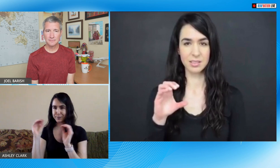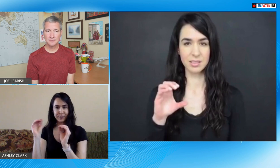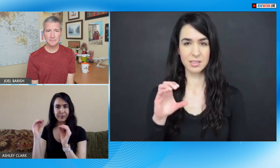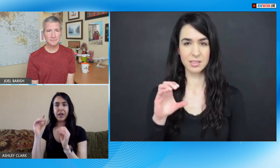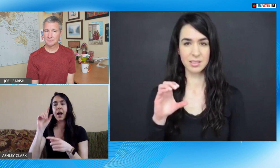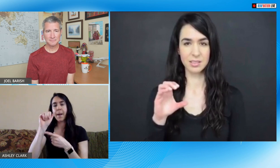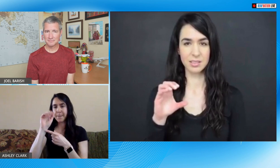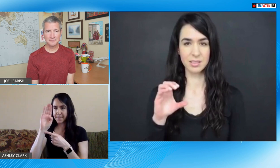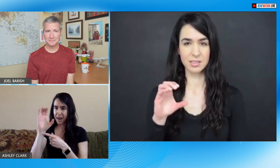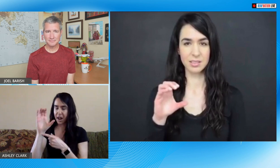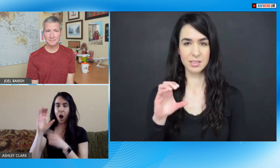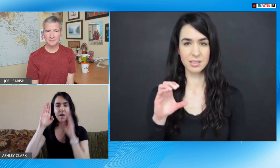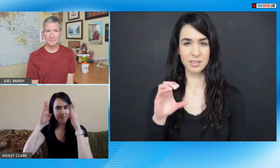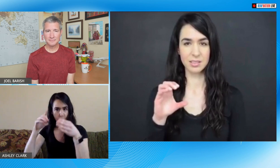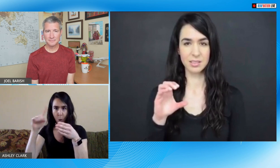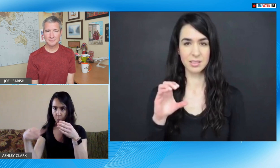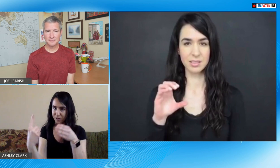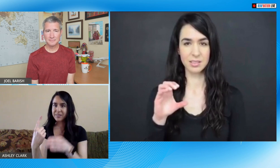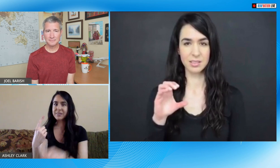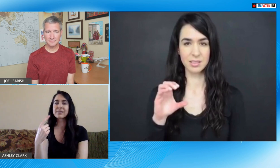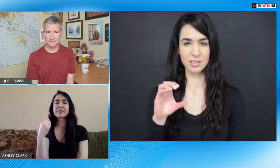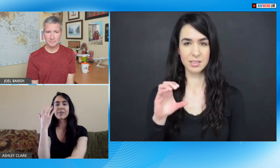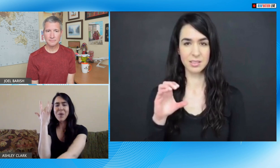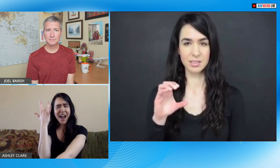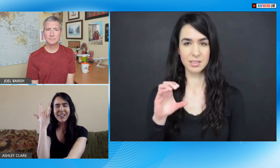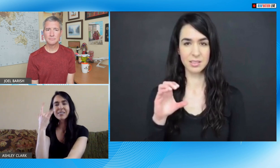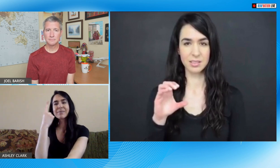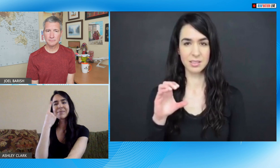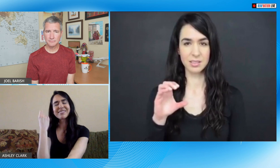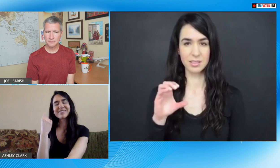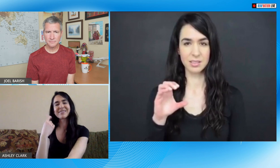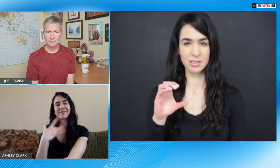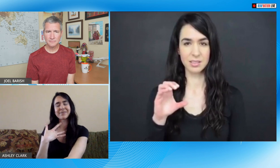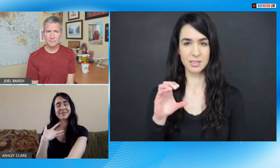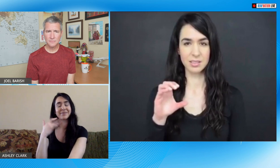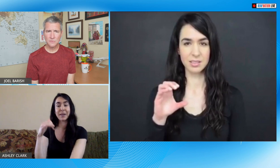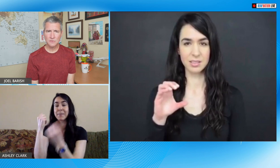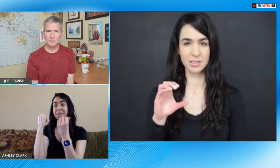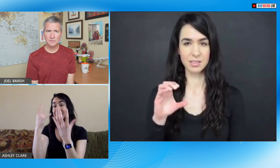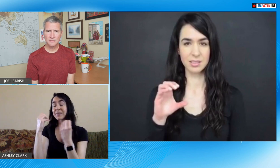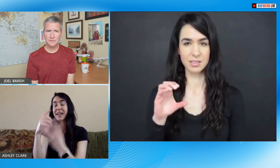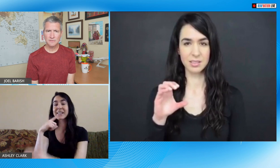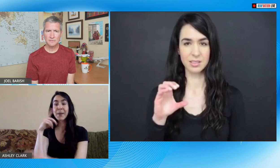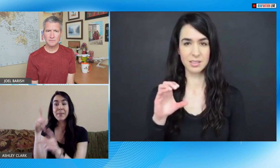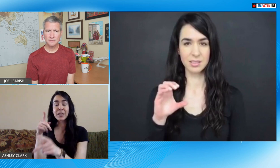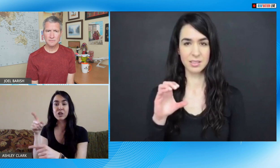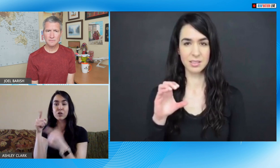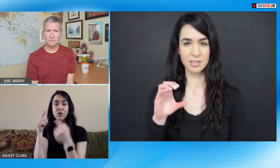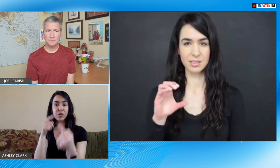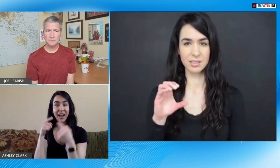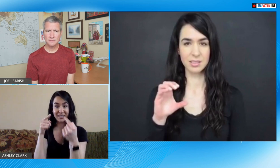alphabet only no signs and the reason I focused on fingerspelling is because